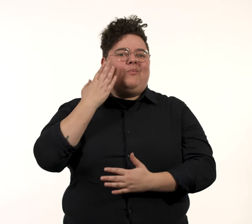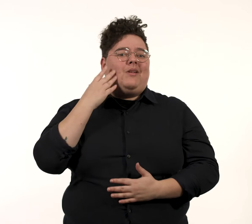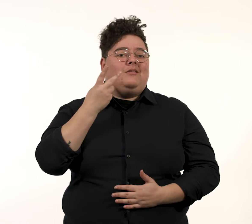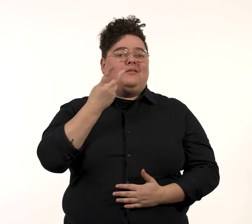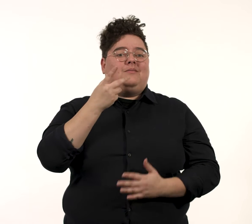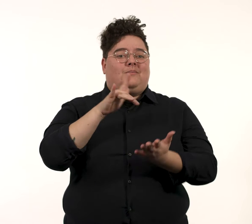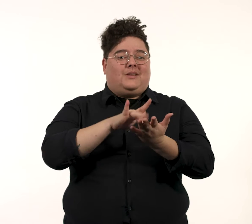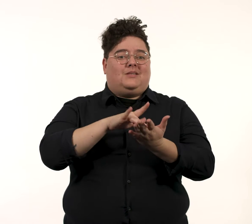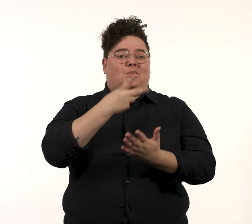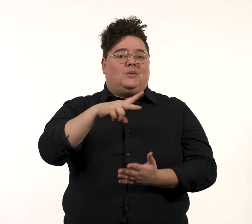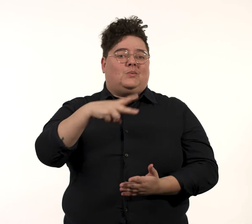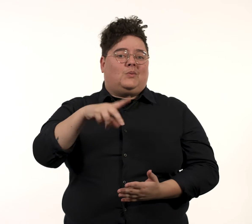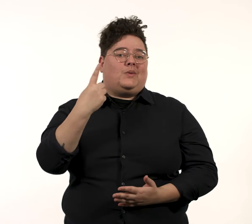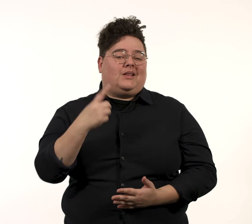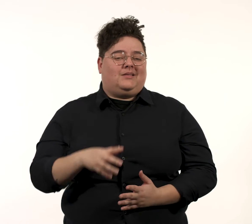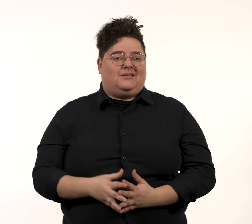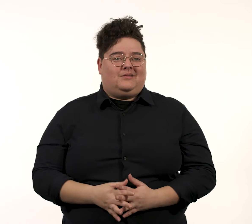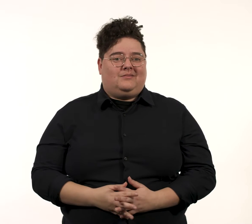The first one was done in 2019.